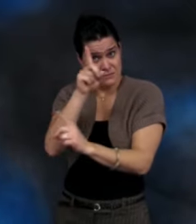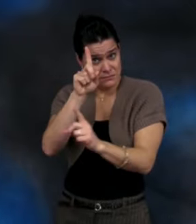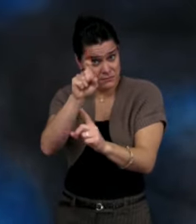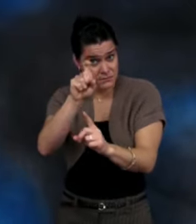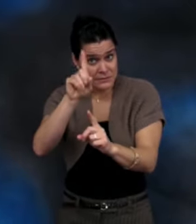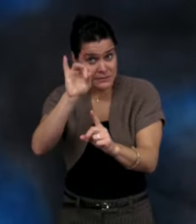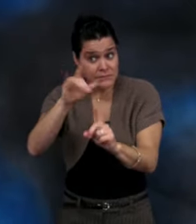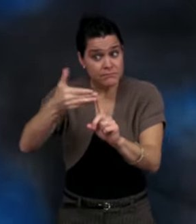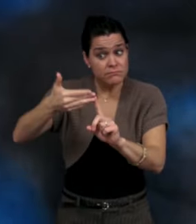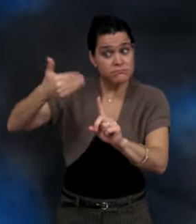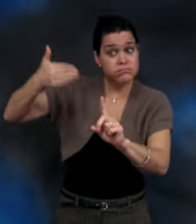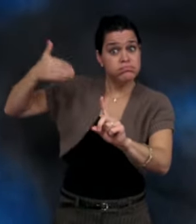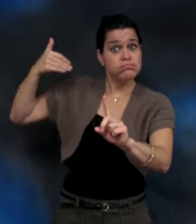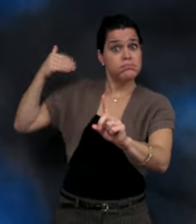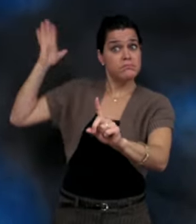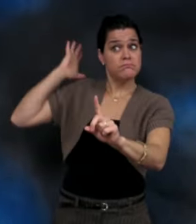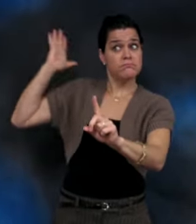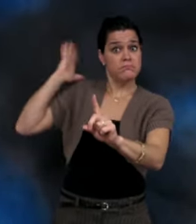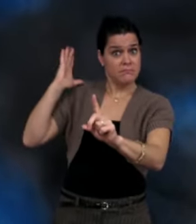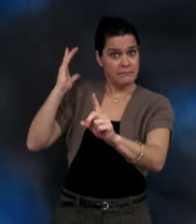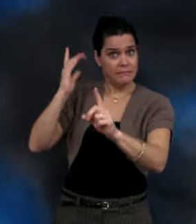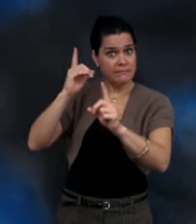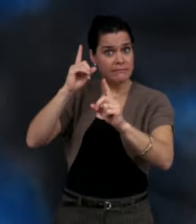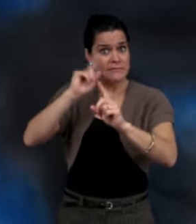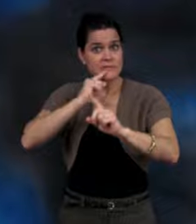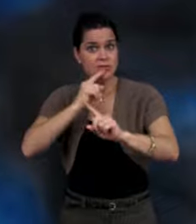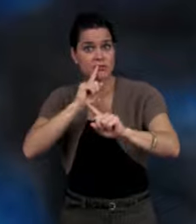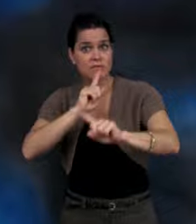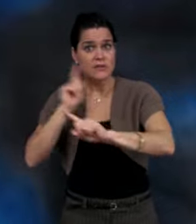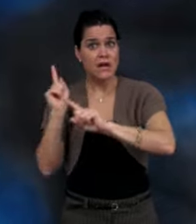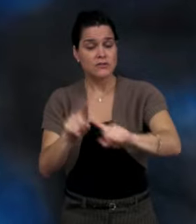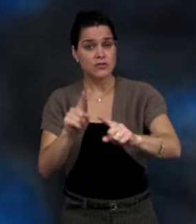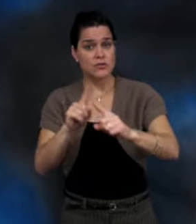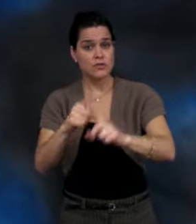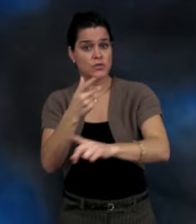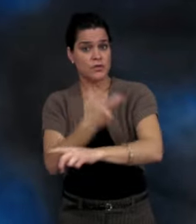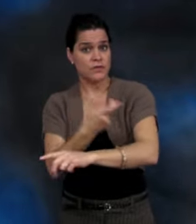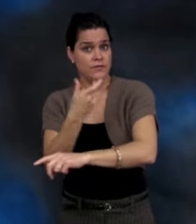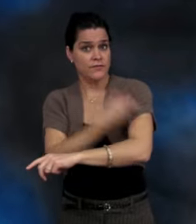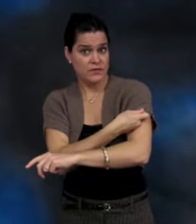ever had a serious reaction to the influenza vaccine in the past? Number 4: Has the person to be vaccinated ever had Guillain-Barre Syndrome?